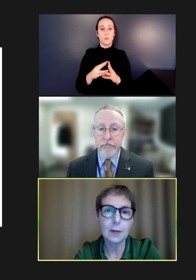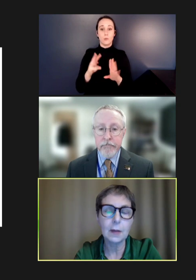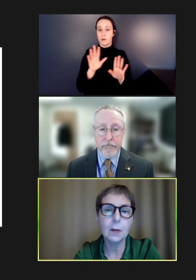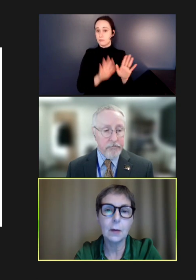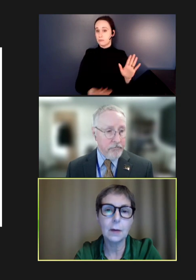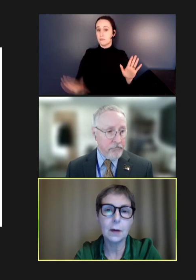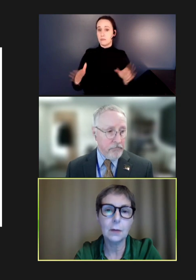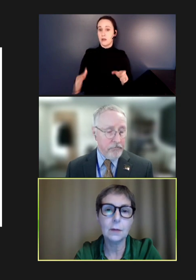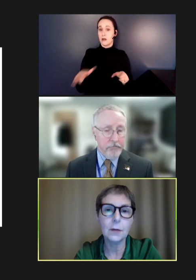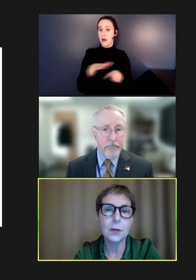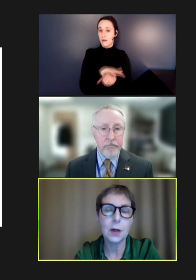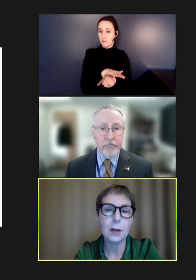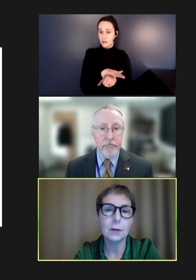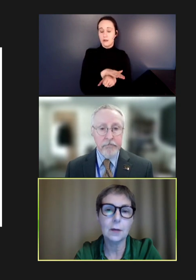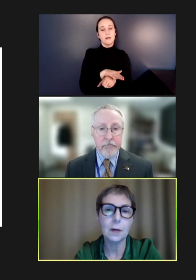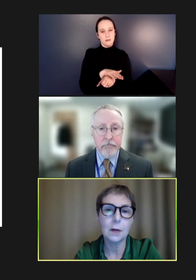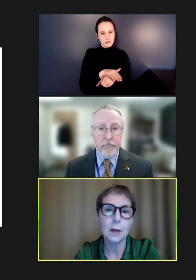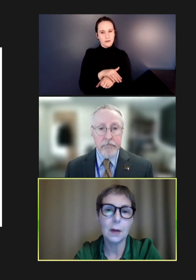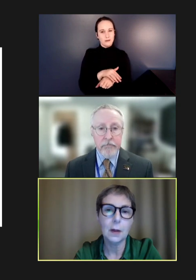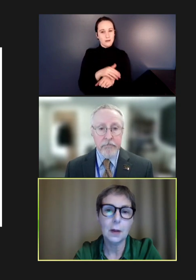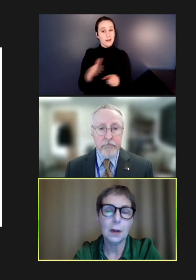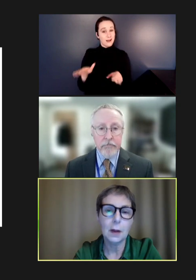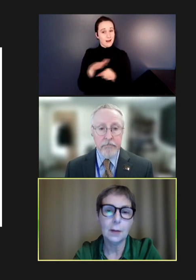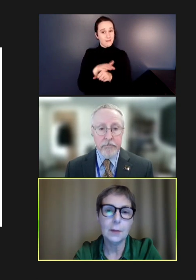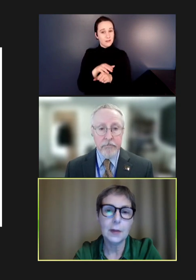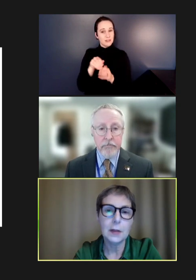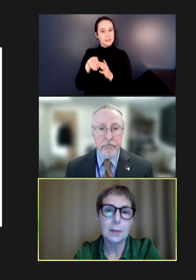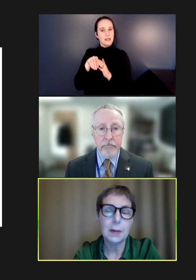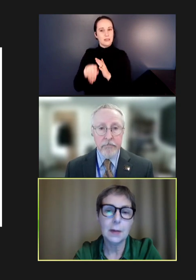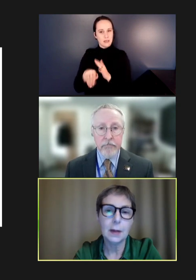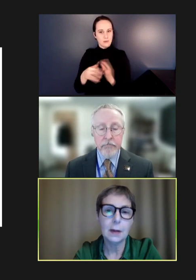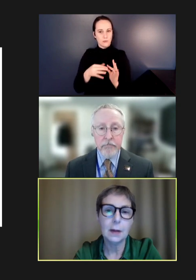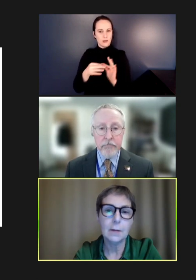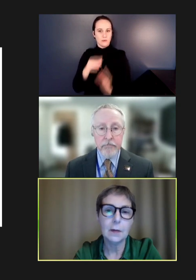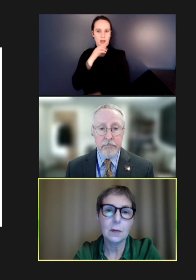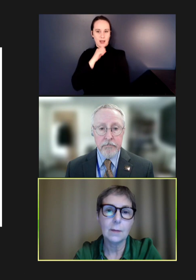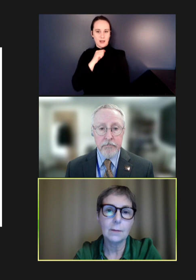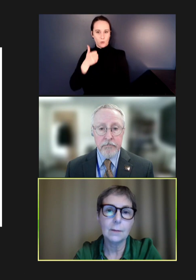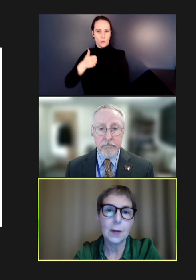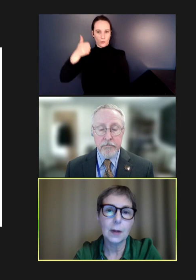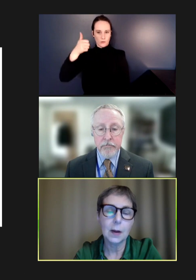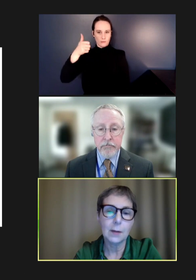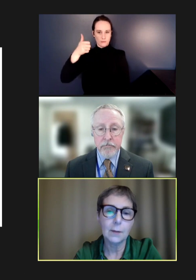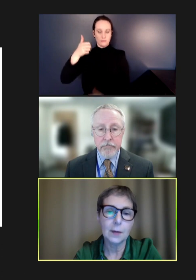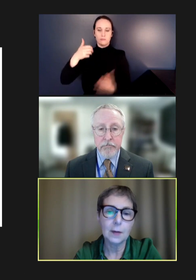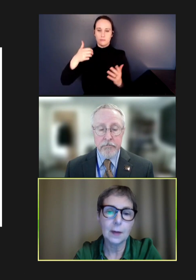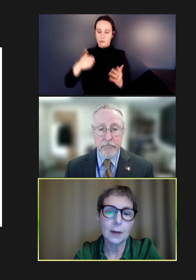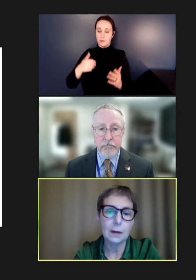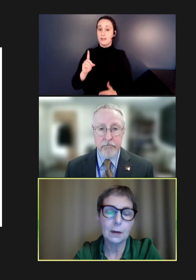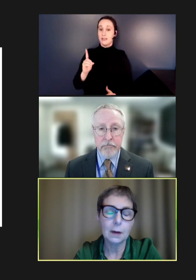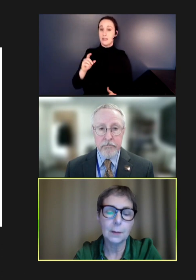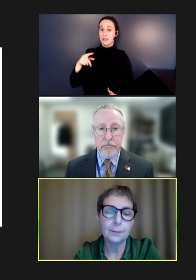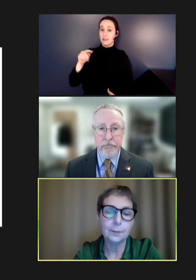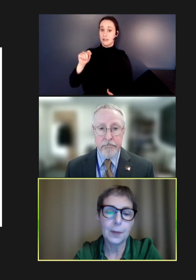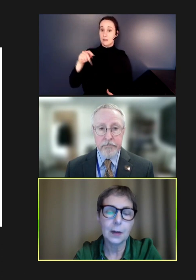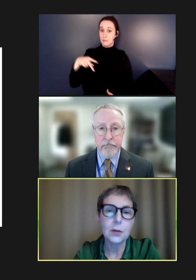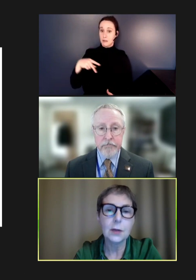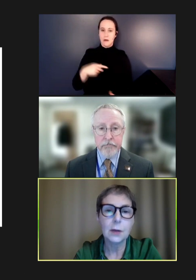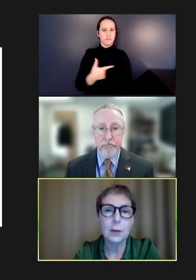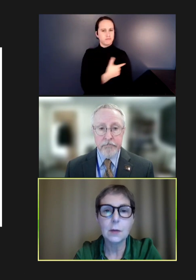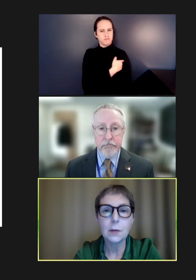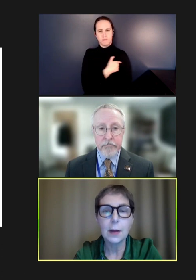lower the older the child. So, DTP being given to young infants and then generally, we're talking